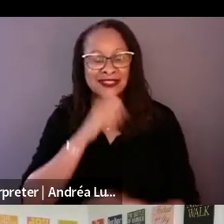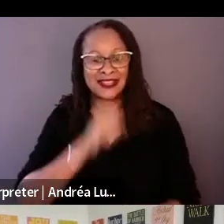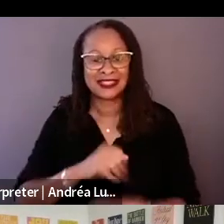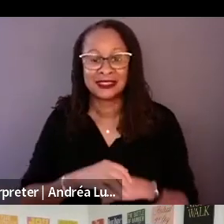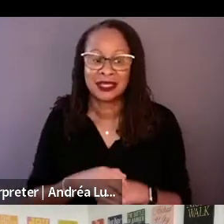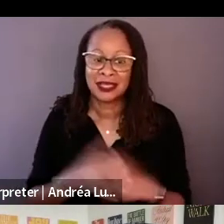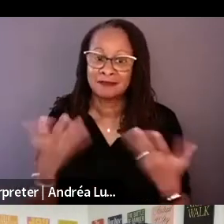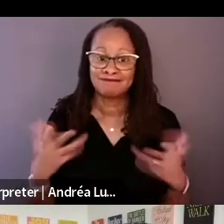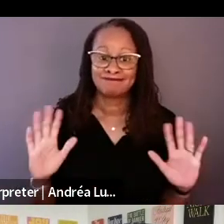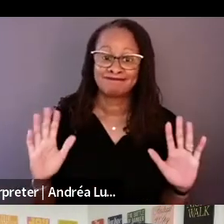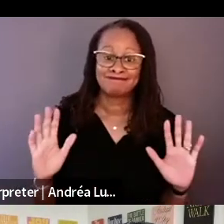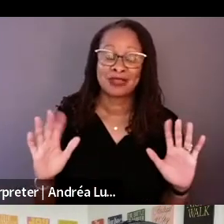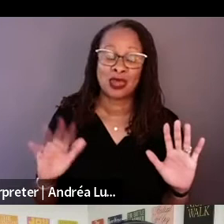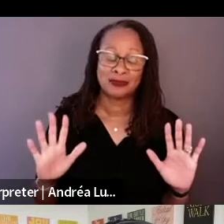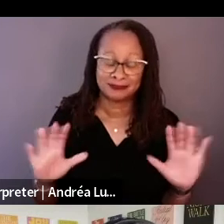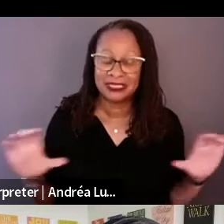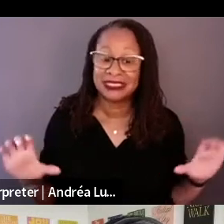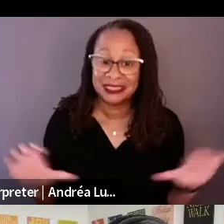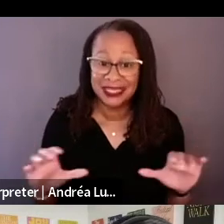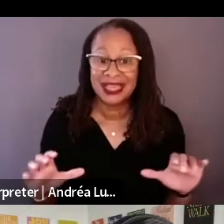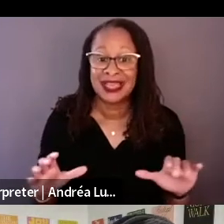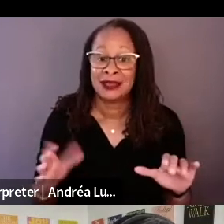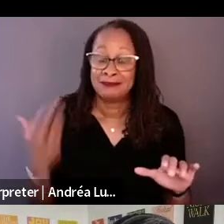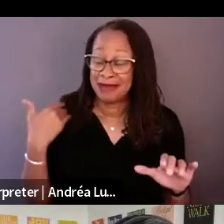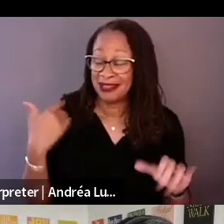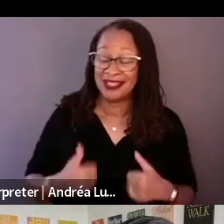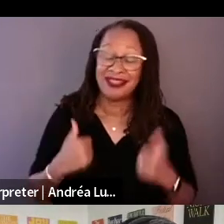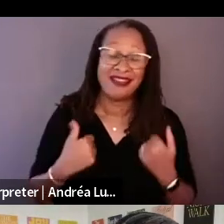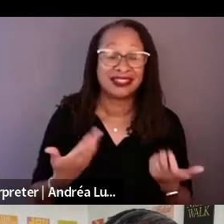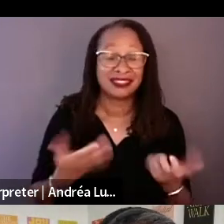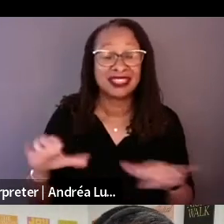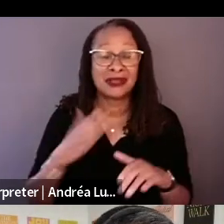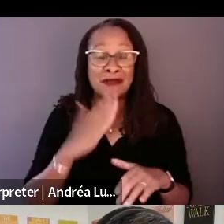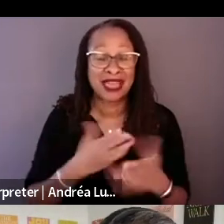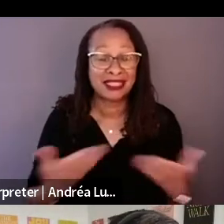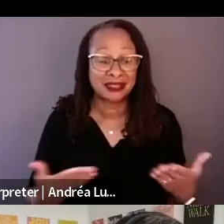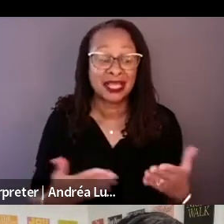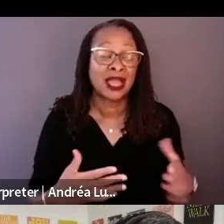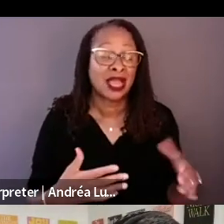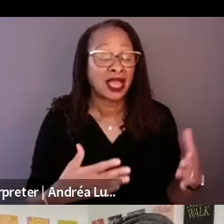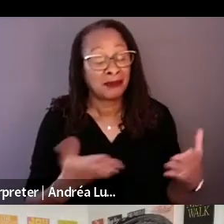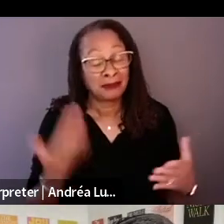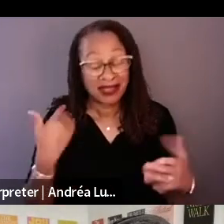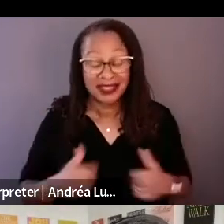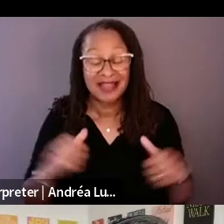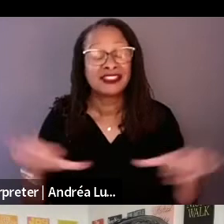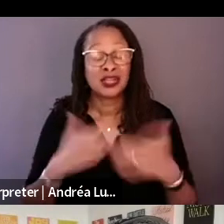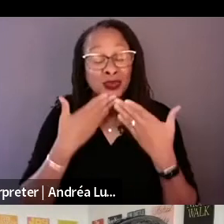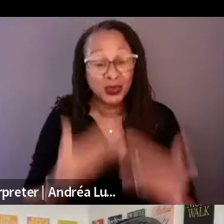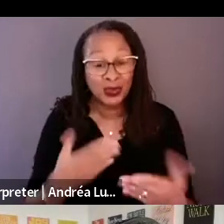things. He felt this was an opportunity to share his side of the story. Maybe one of his last efforts to do